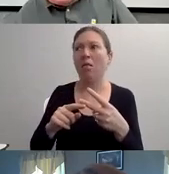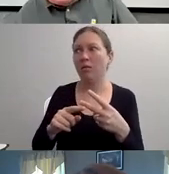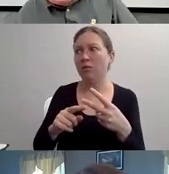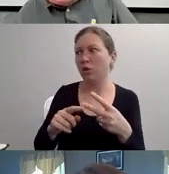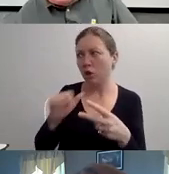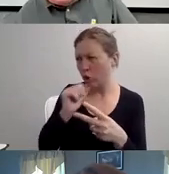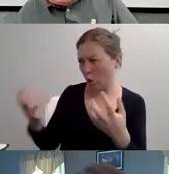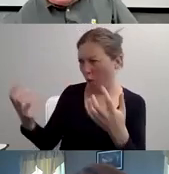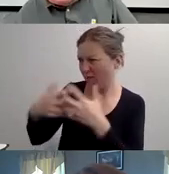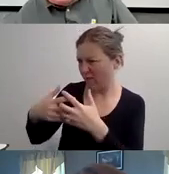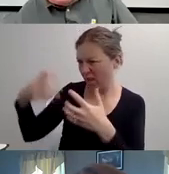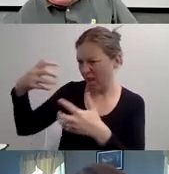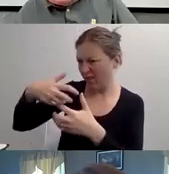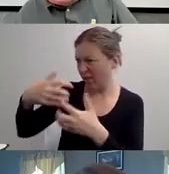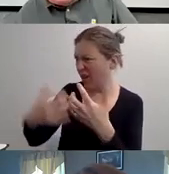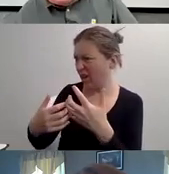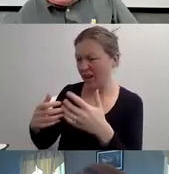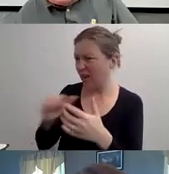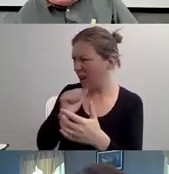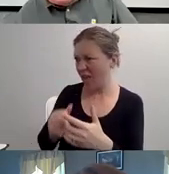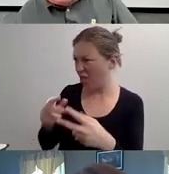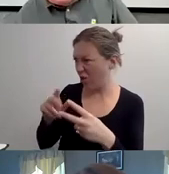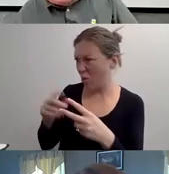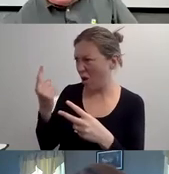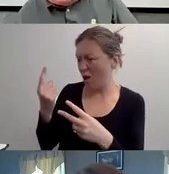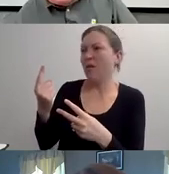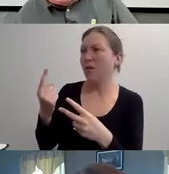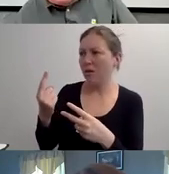CONFINED TO A WHEELCHAIR OR USES A WHEELCHAIR.